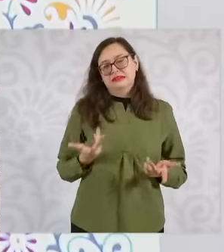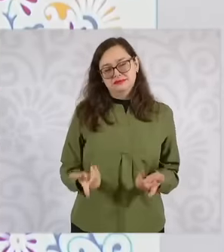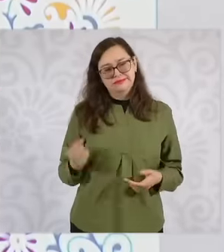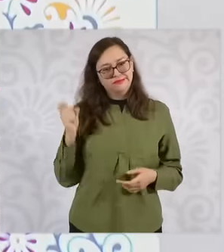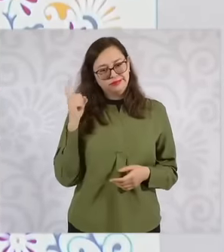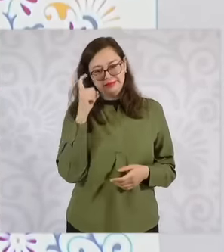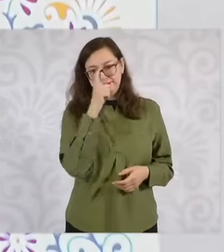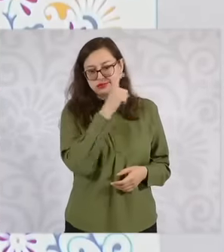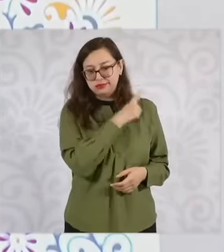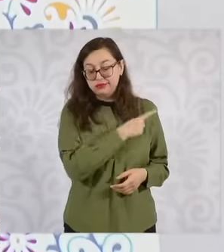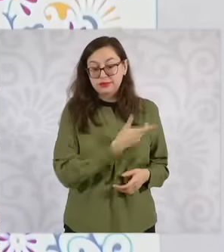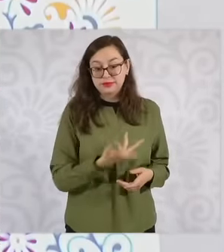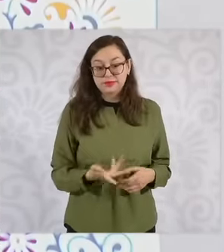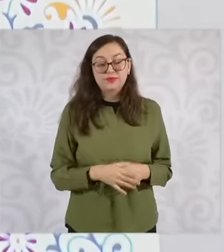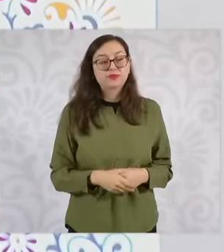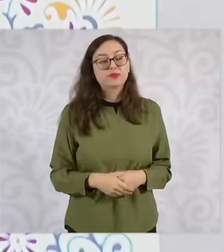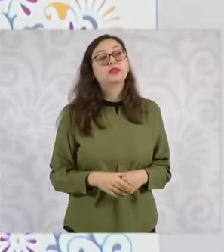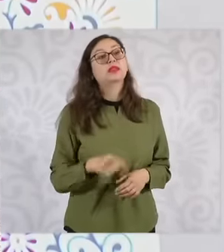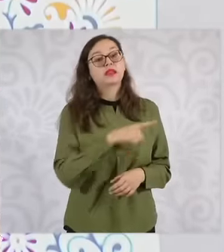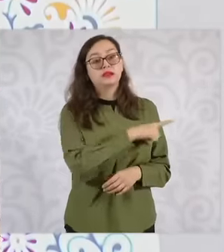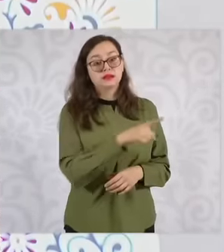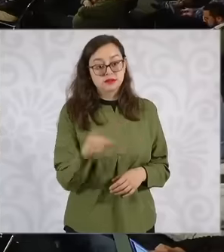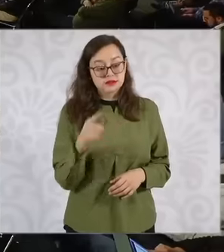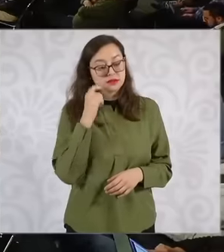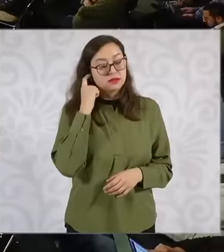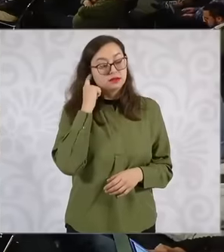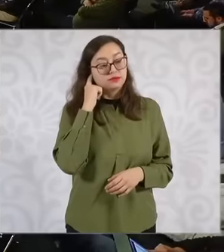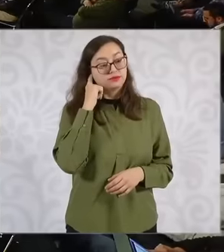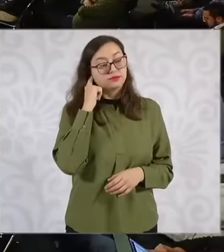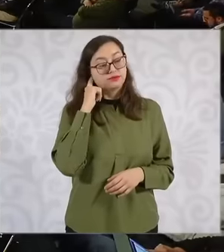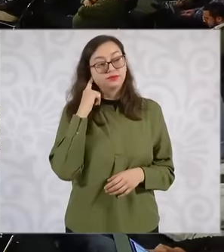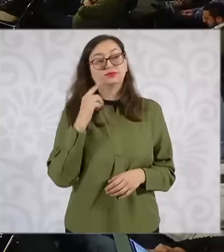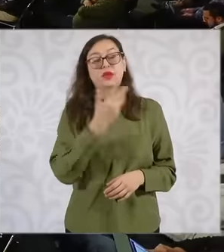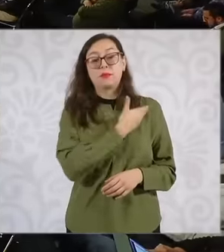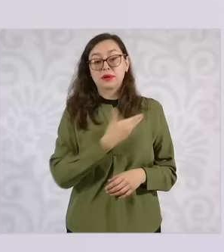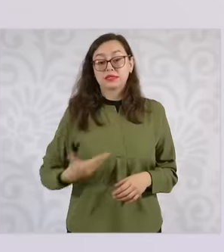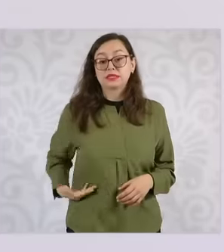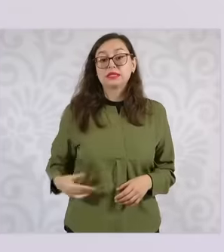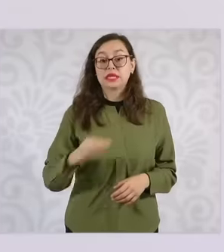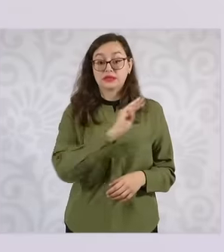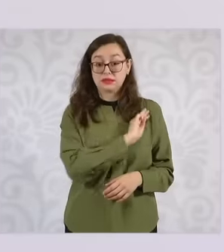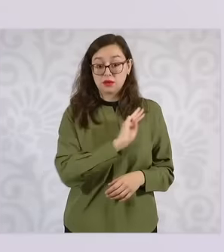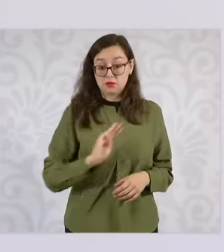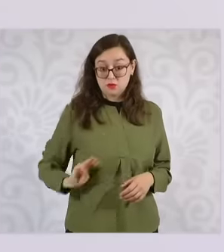elected municipal presidents who enter on January 1st with the teacher Delfina, governor of the State of